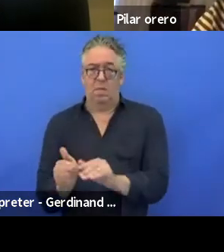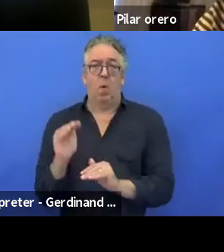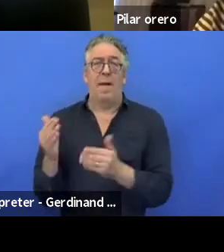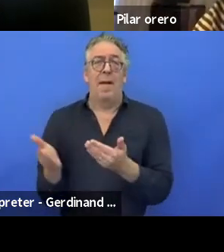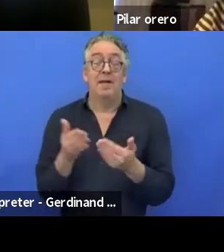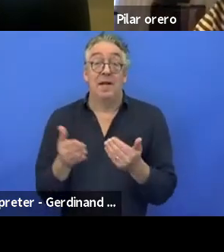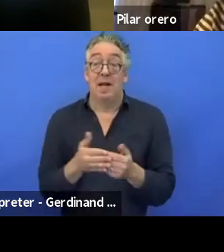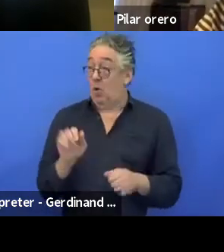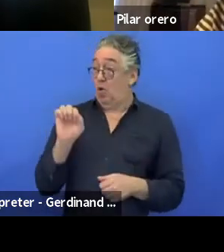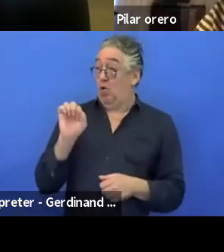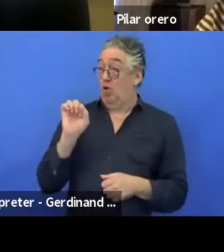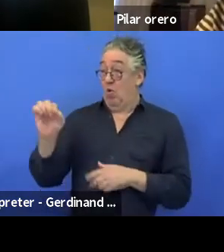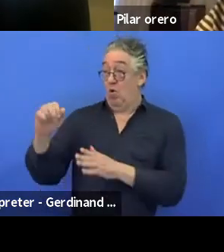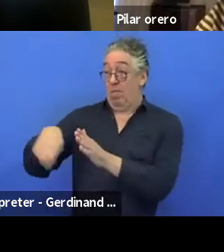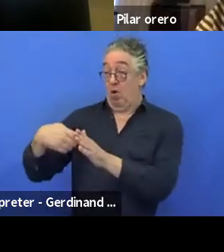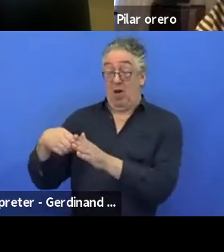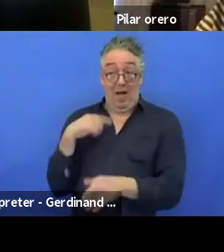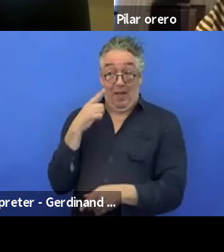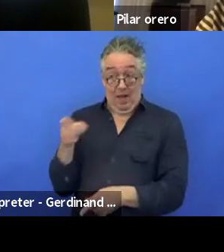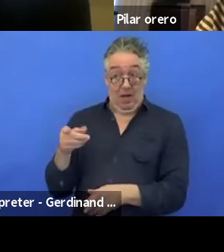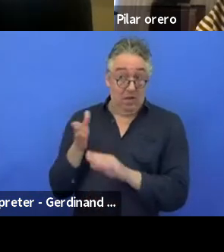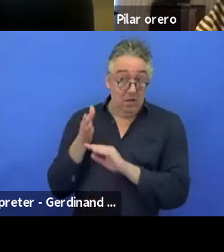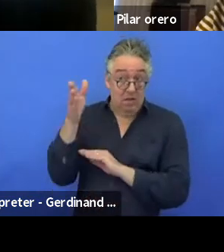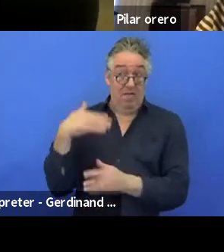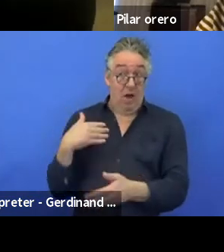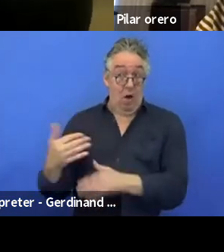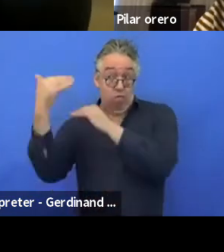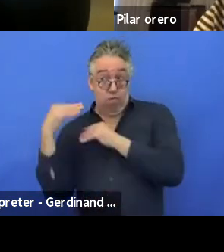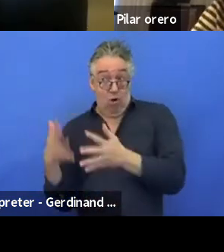I think you are going to be very busy. I hope so.